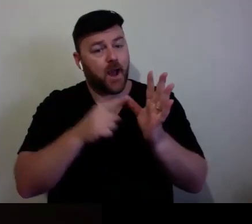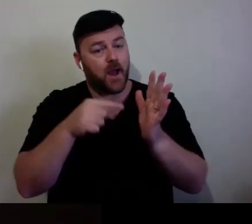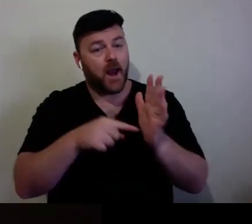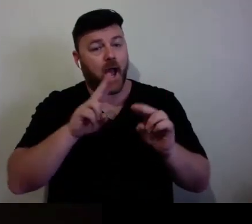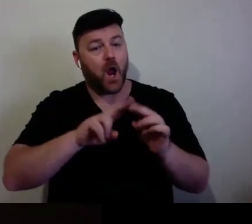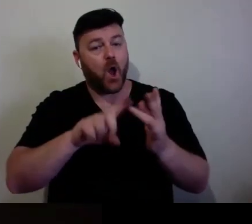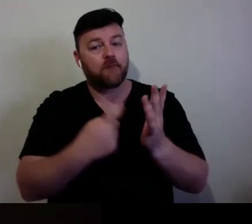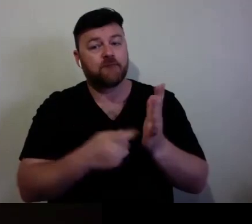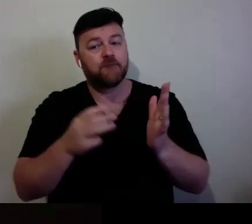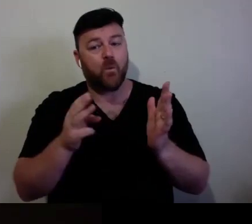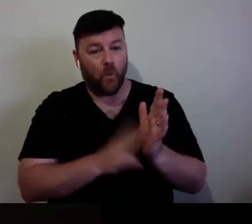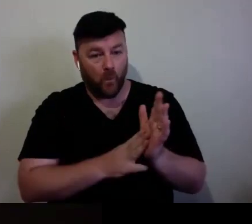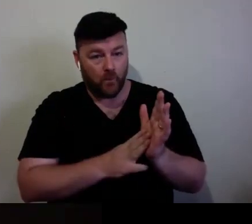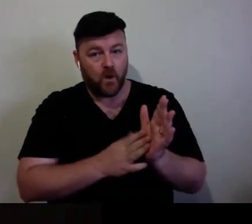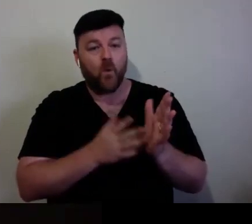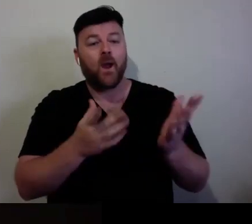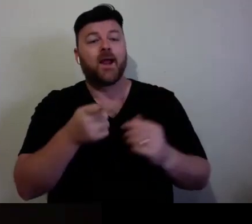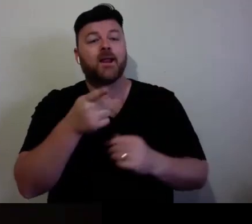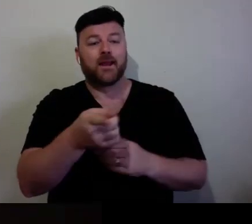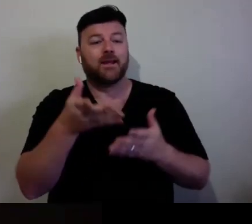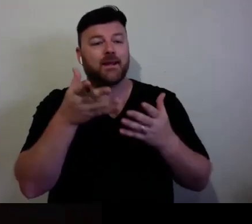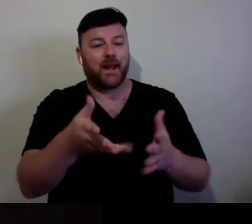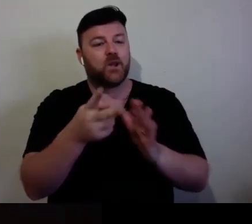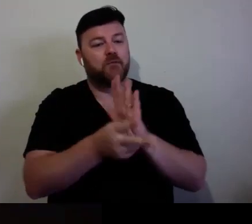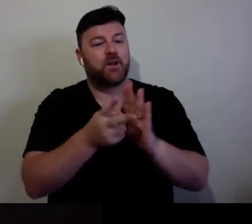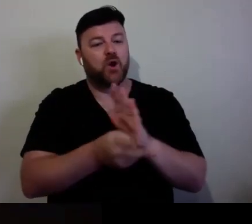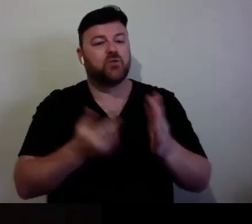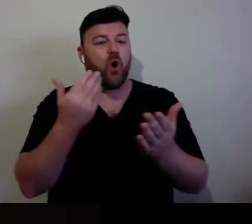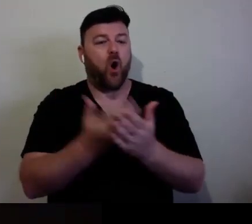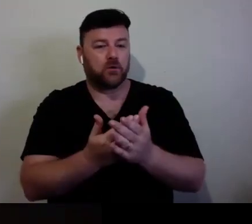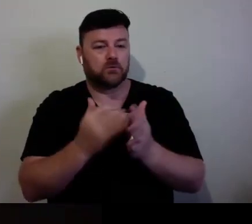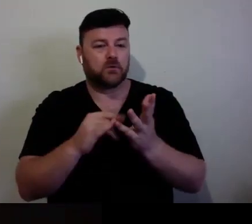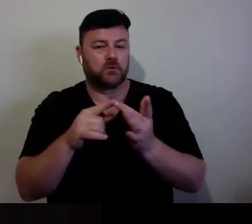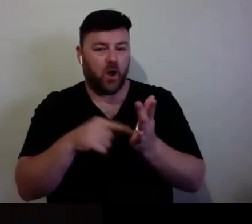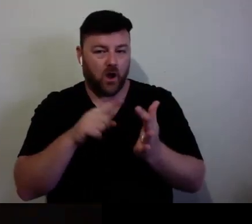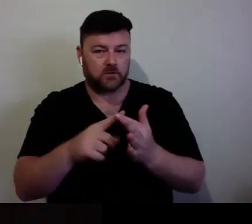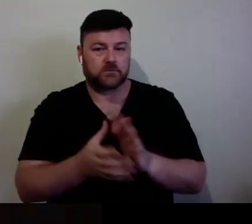located onsite, beyond, you know, just QR codes?"